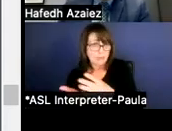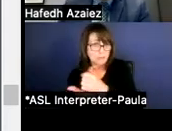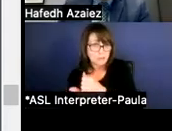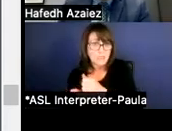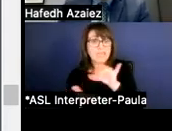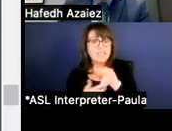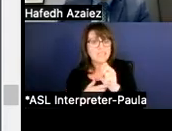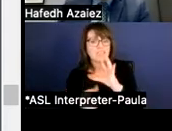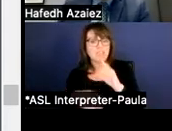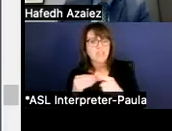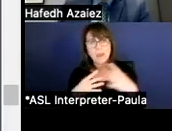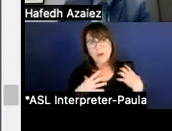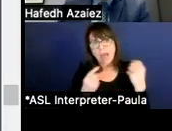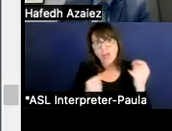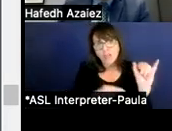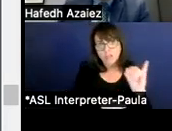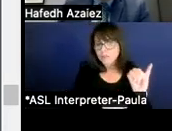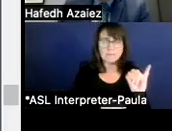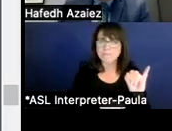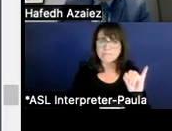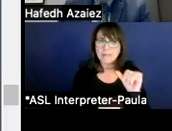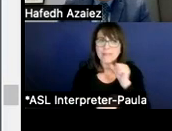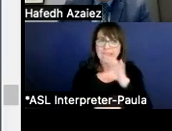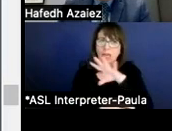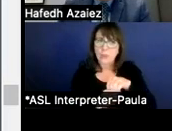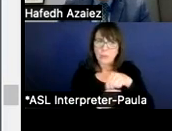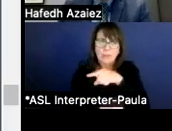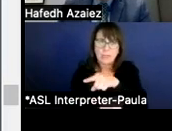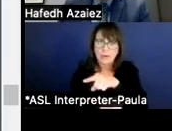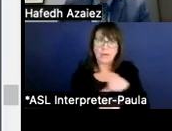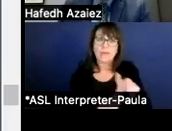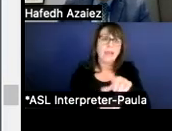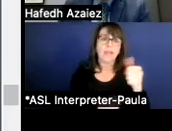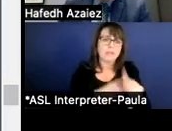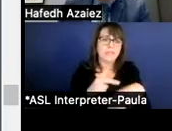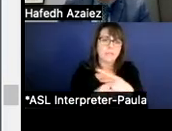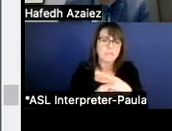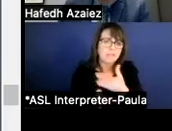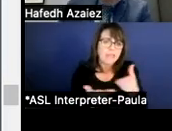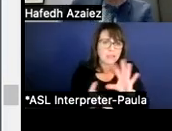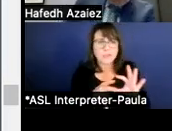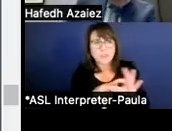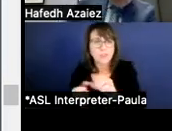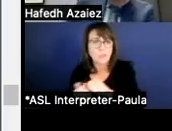This does not account for the other types of costs that are associated with somebody's pay. So the district contributes